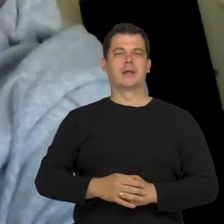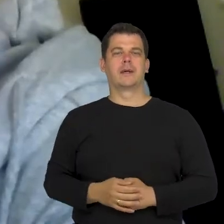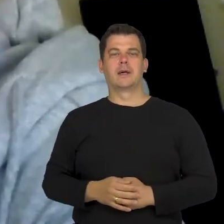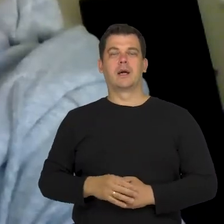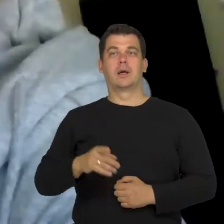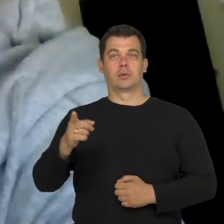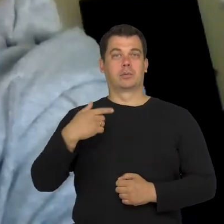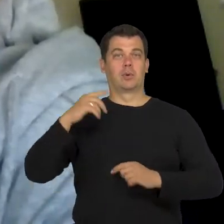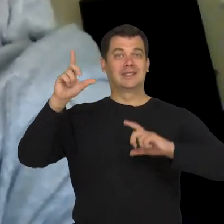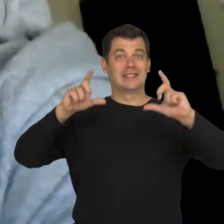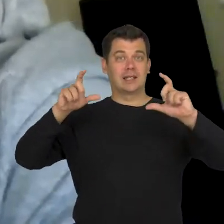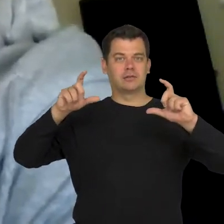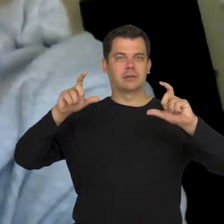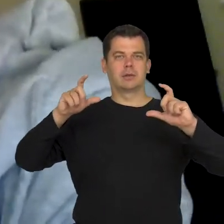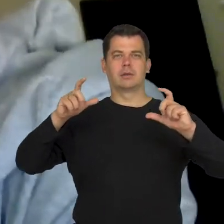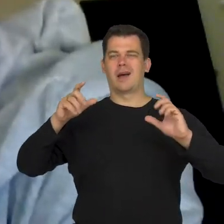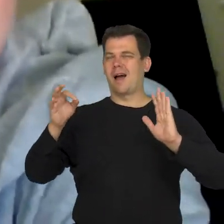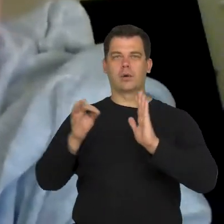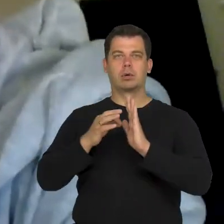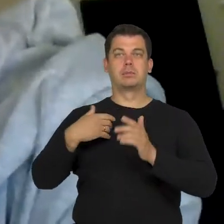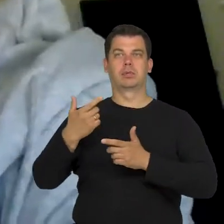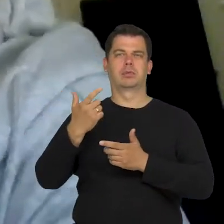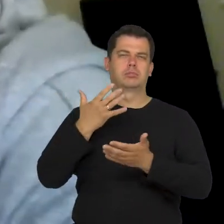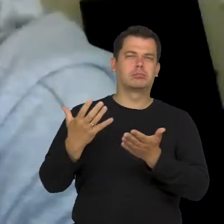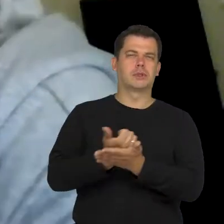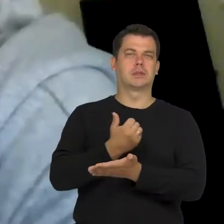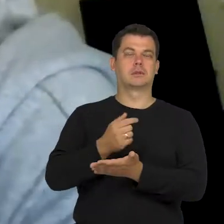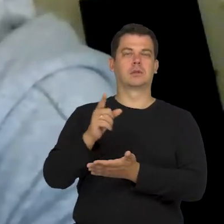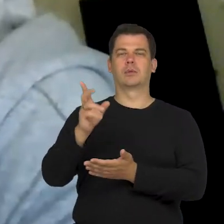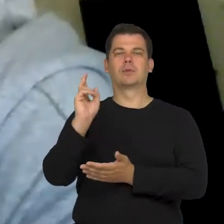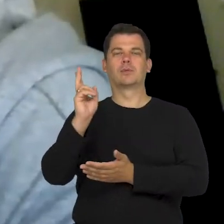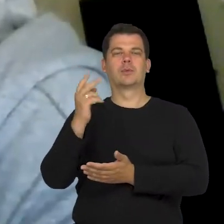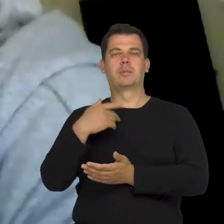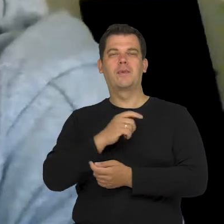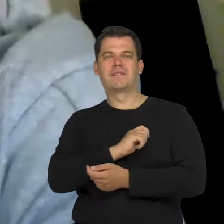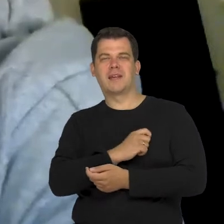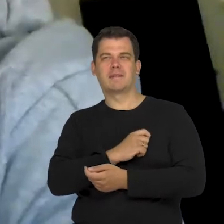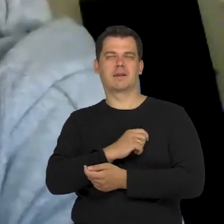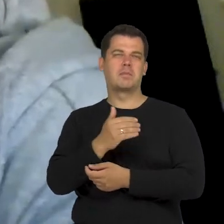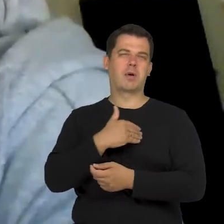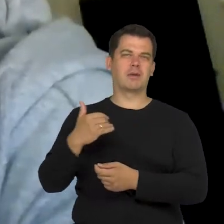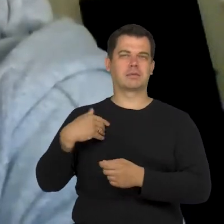They were obtained by non-Polish intelligence agents.